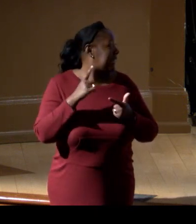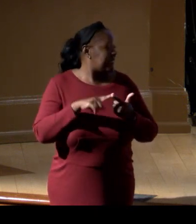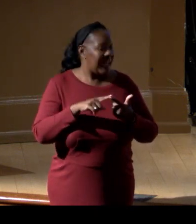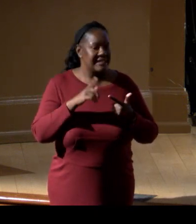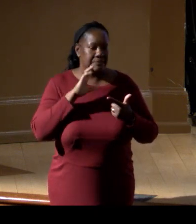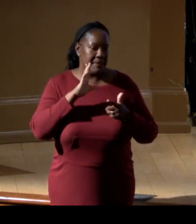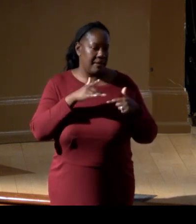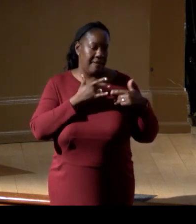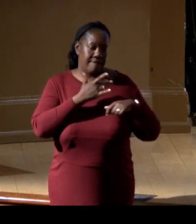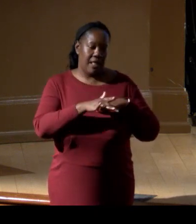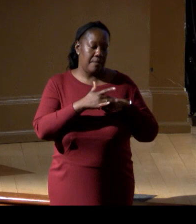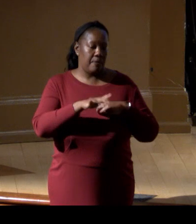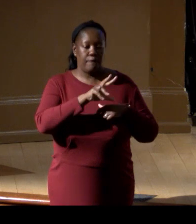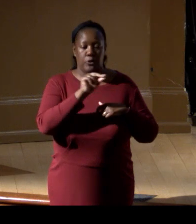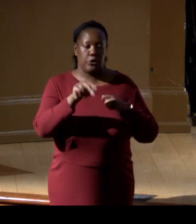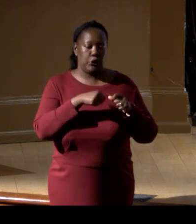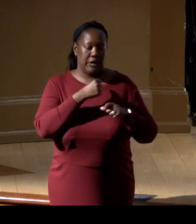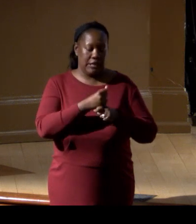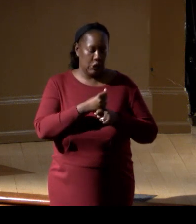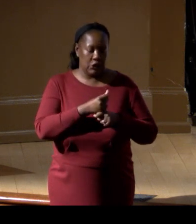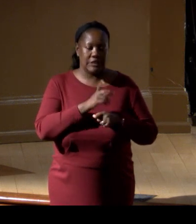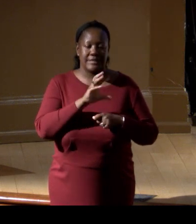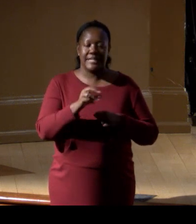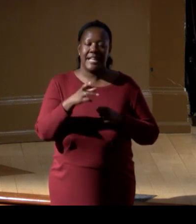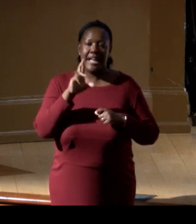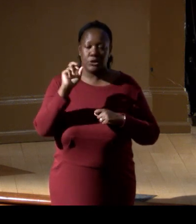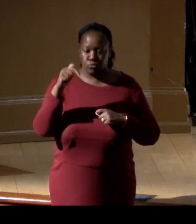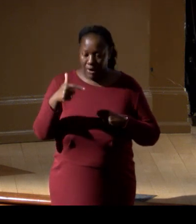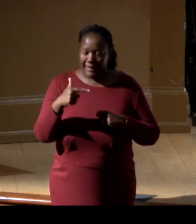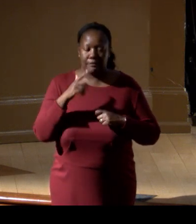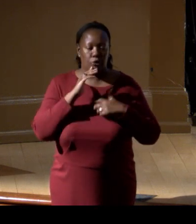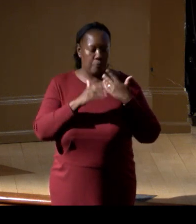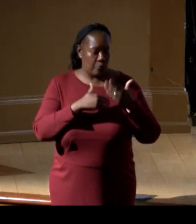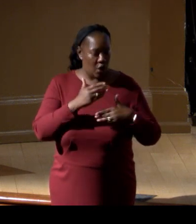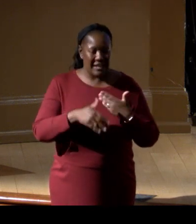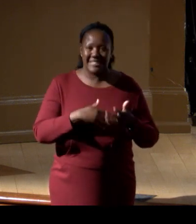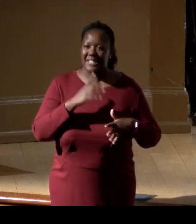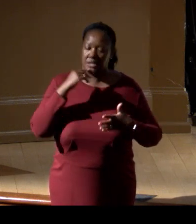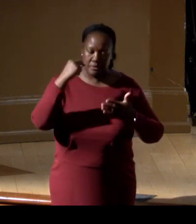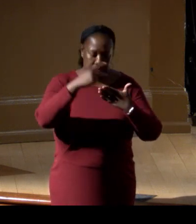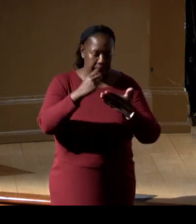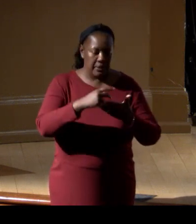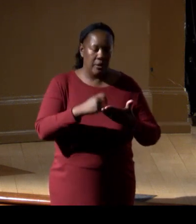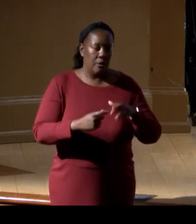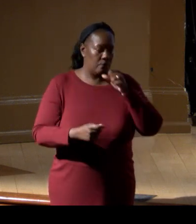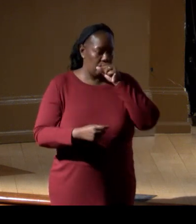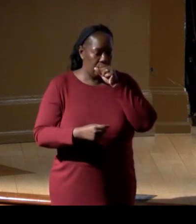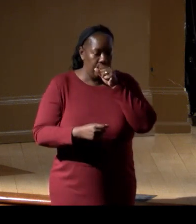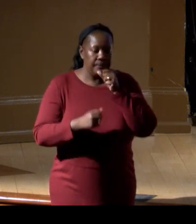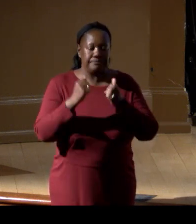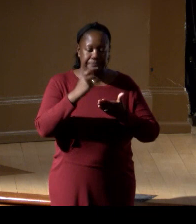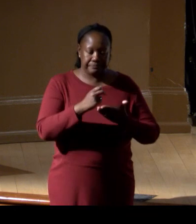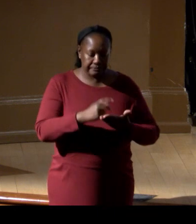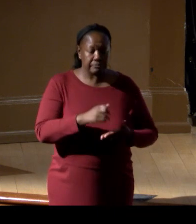and require thorough regulatory process levels of monitoring, right? Okay, so instead of putting ourselves